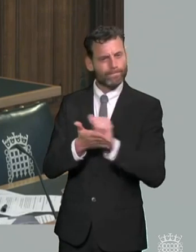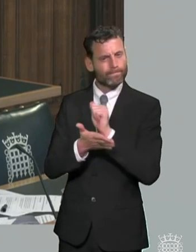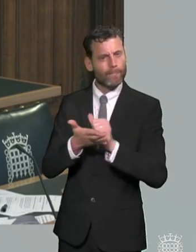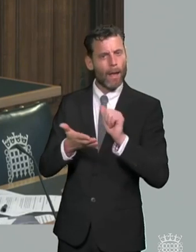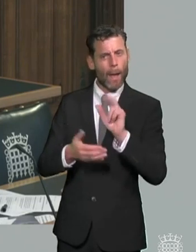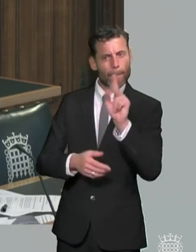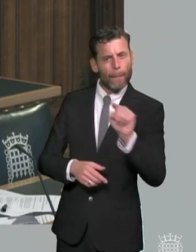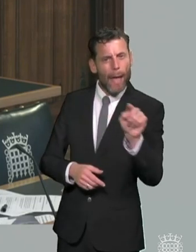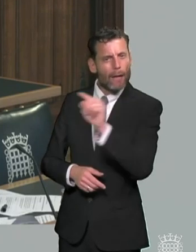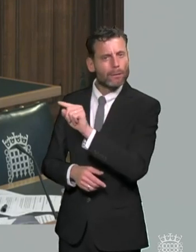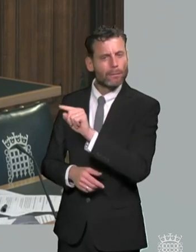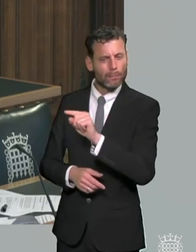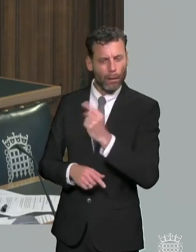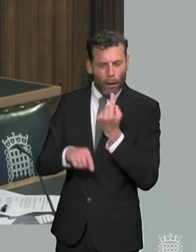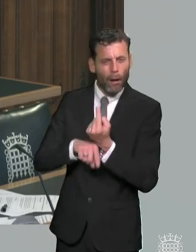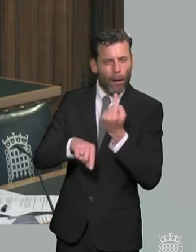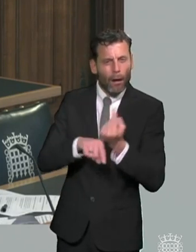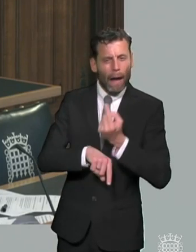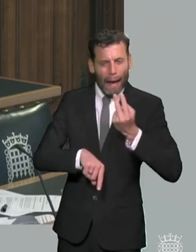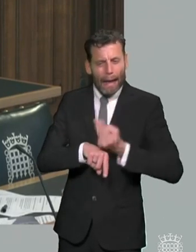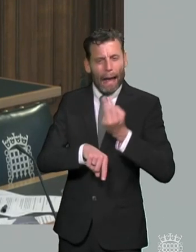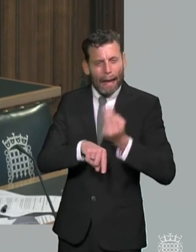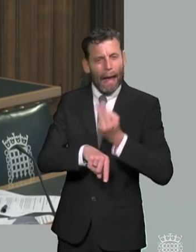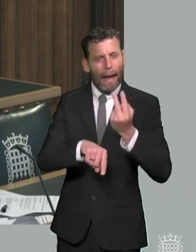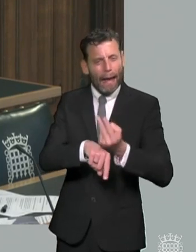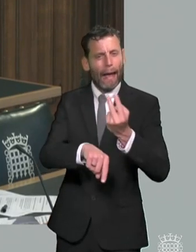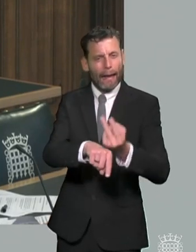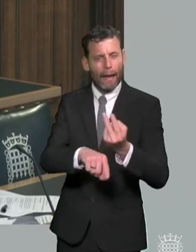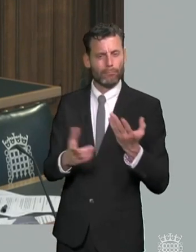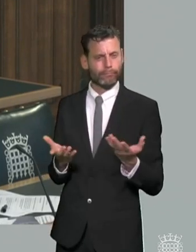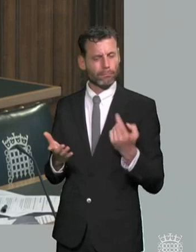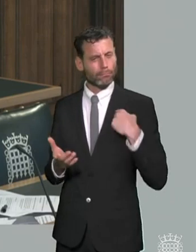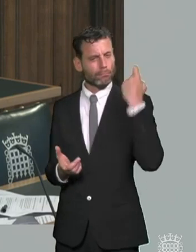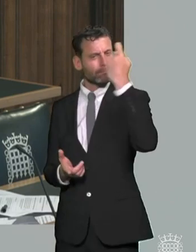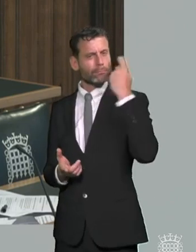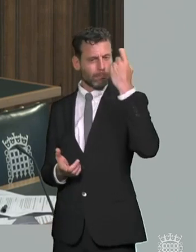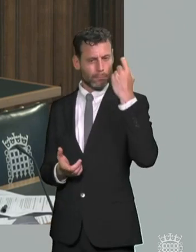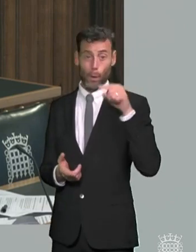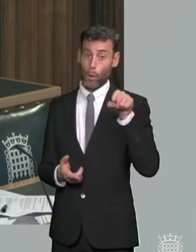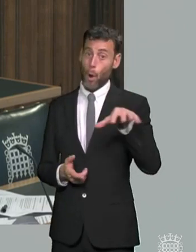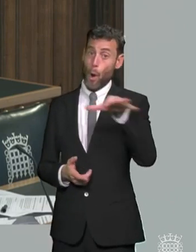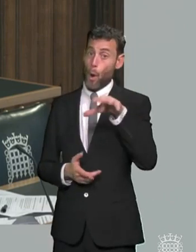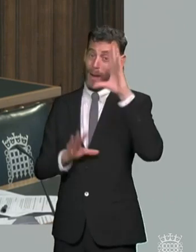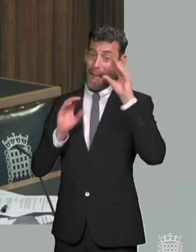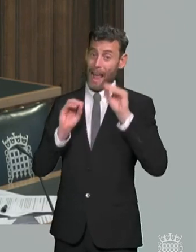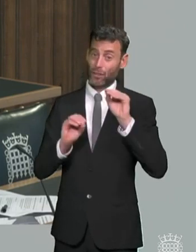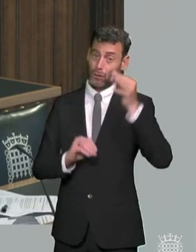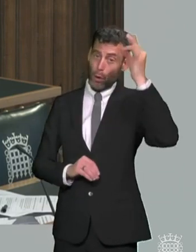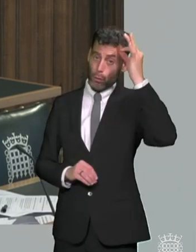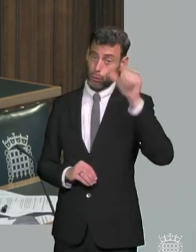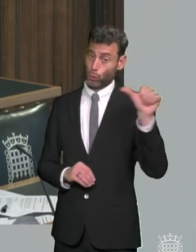would there come a point which do you think that points perhaps comes sooner than it is at the moment where that local local education authority could even be stripped of its authority